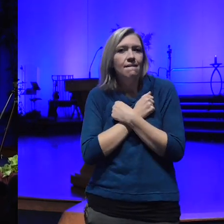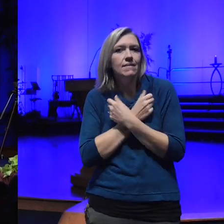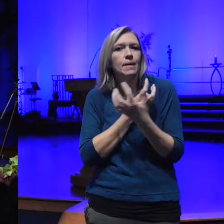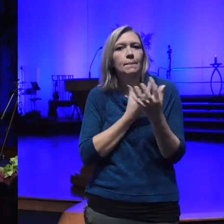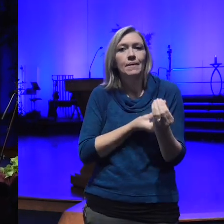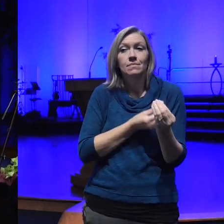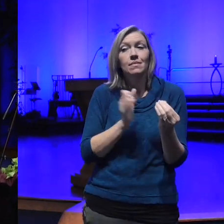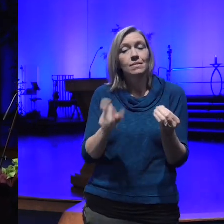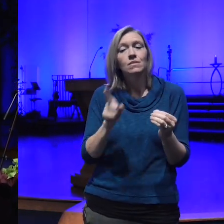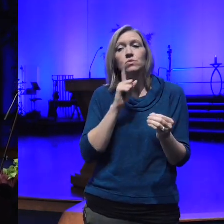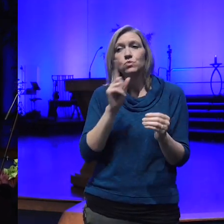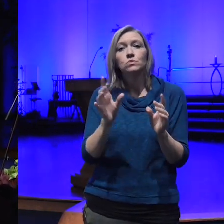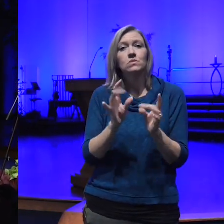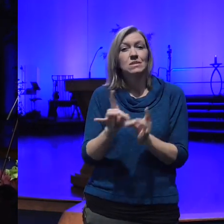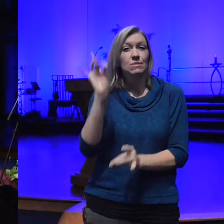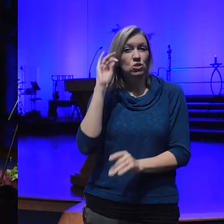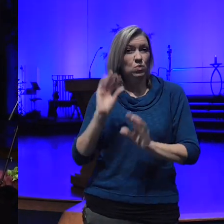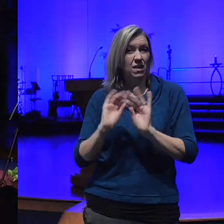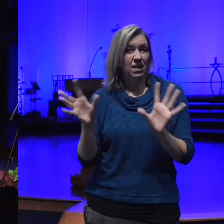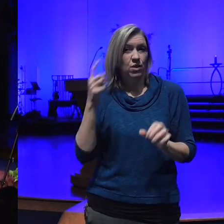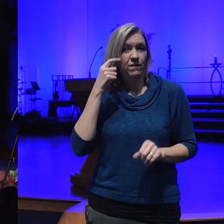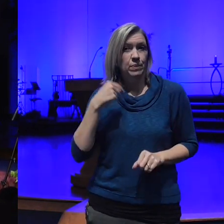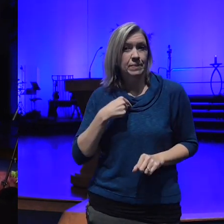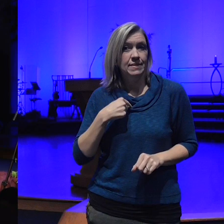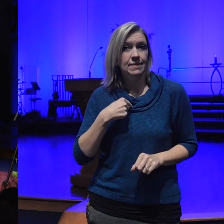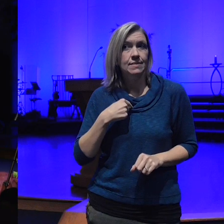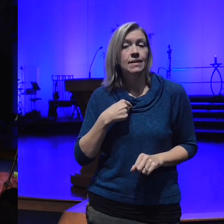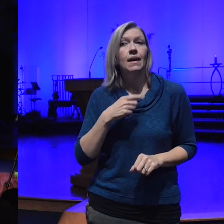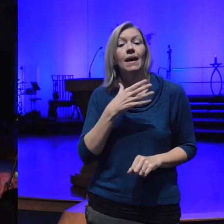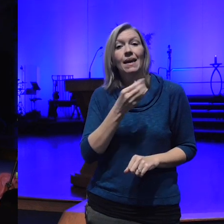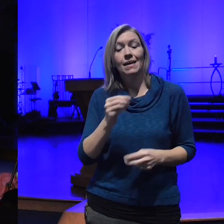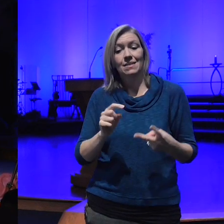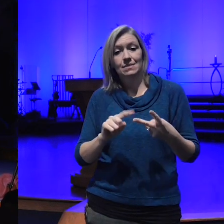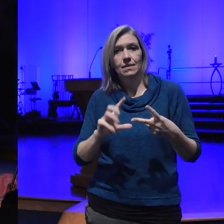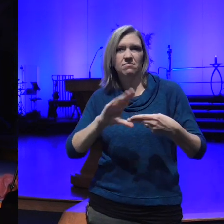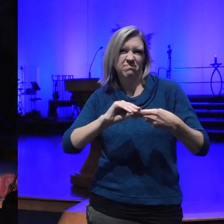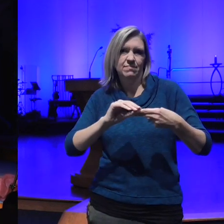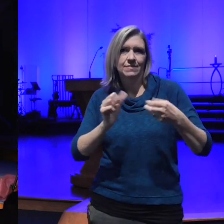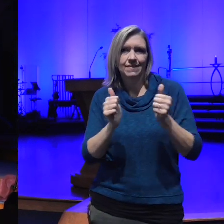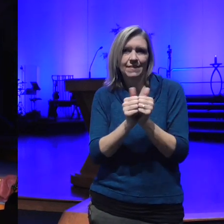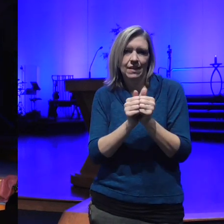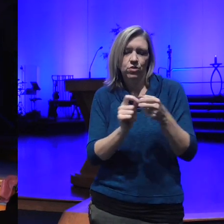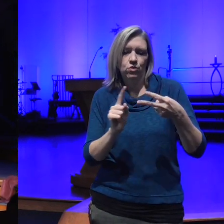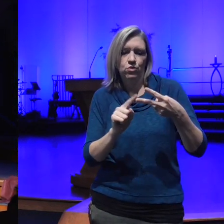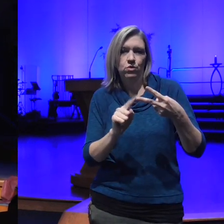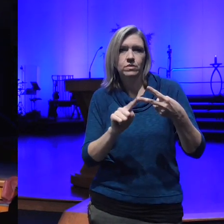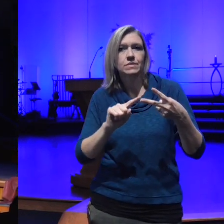me and hand in hand with that comes the second transmutation that I think is the most important